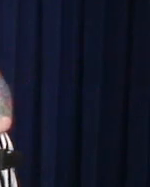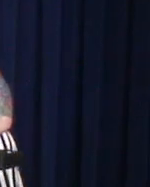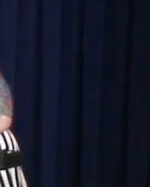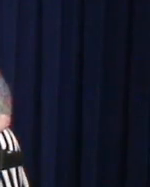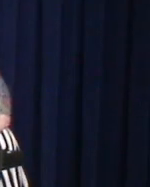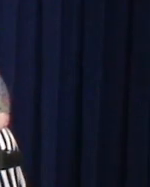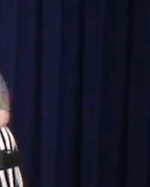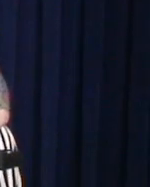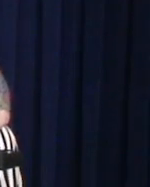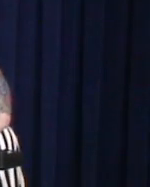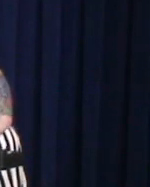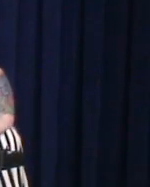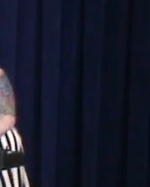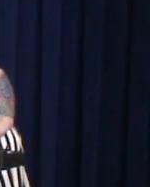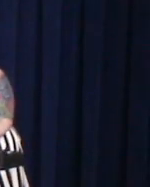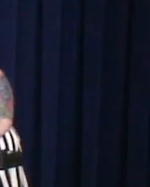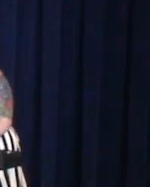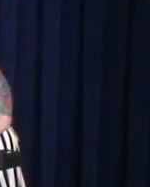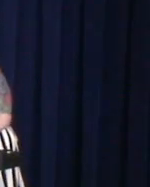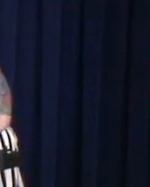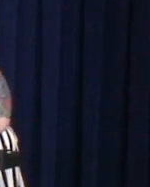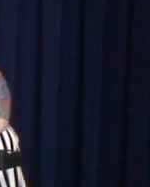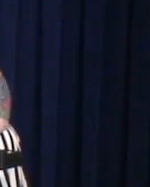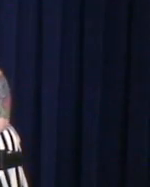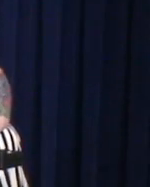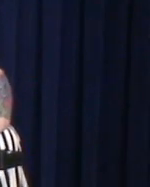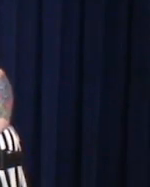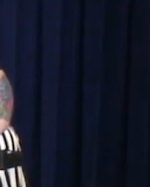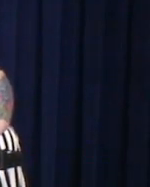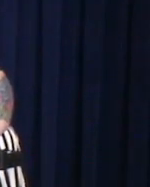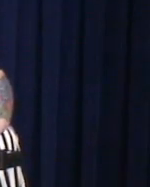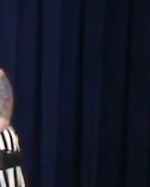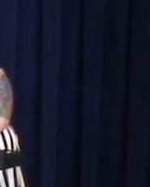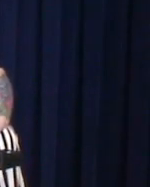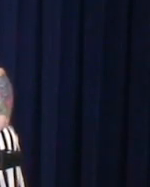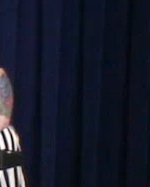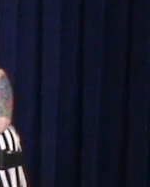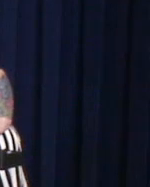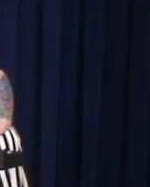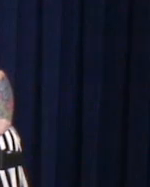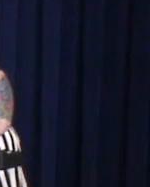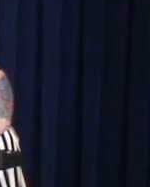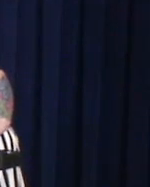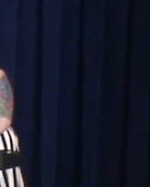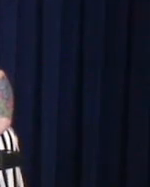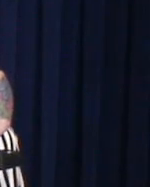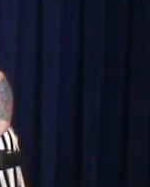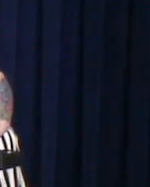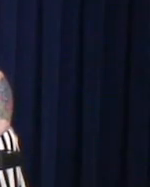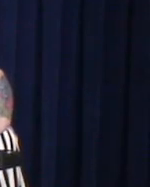I'm not crying on Sundays.